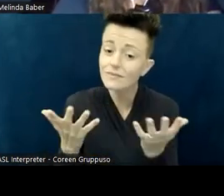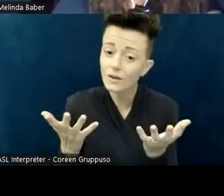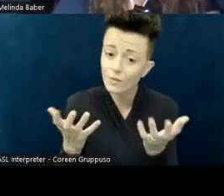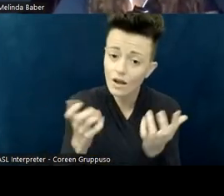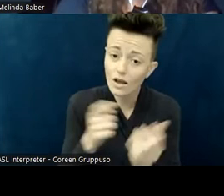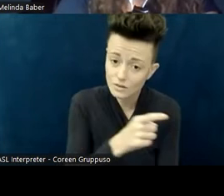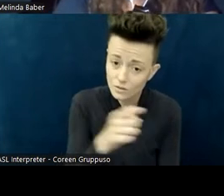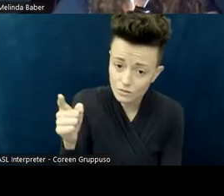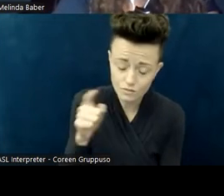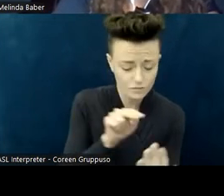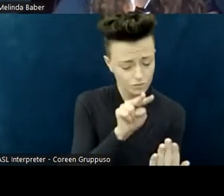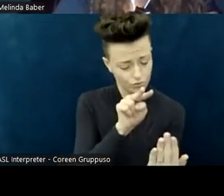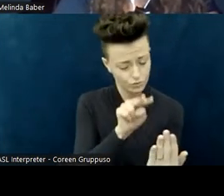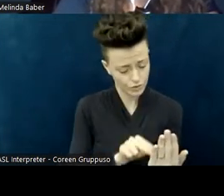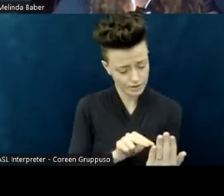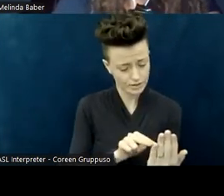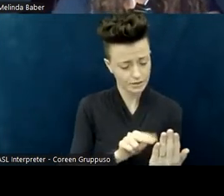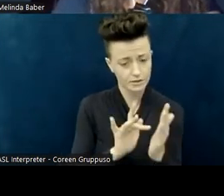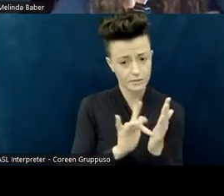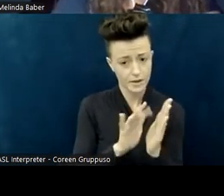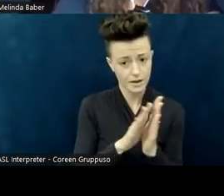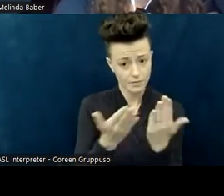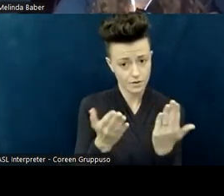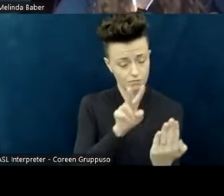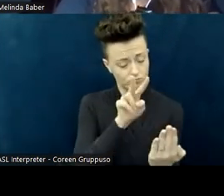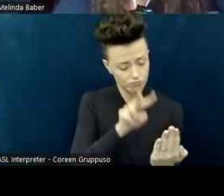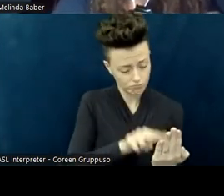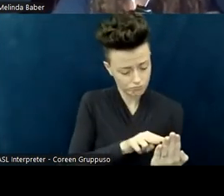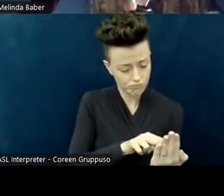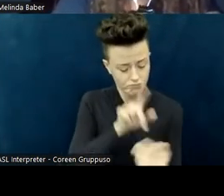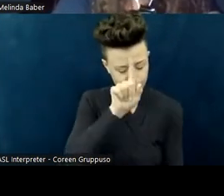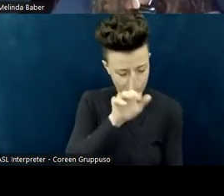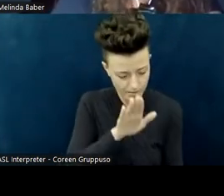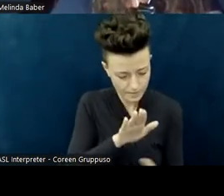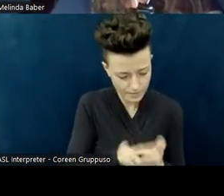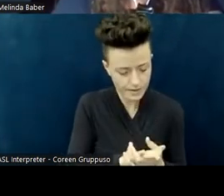that each person in the congregation is a measure of the Spirit and is gifted